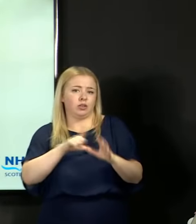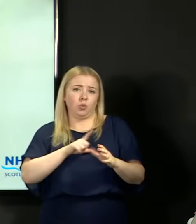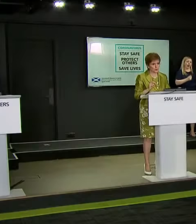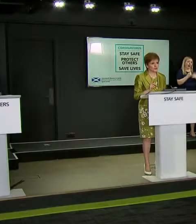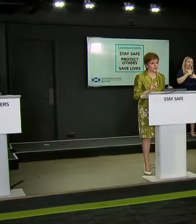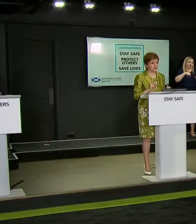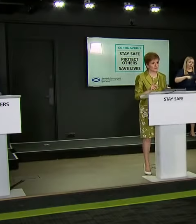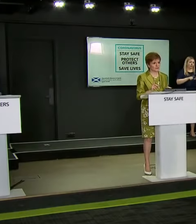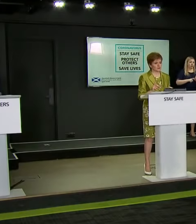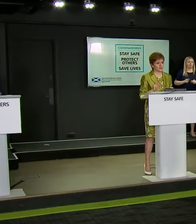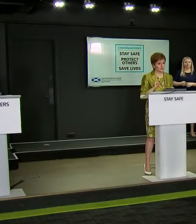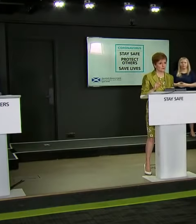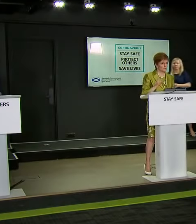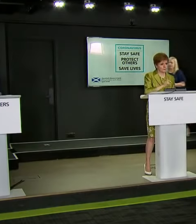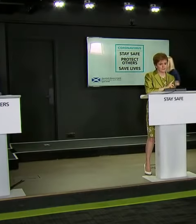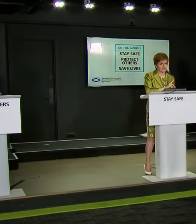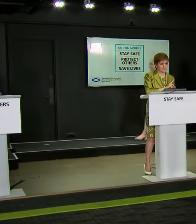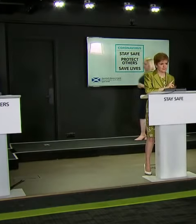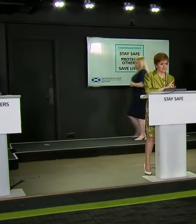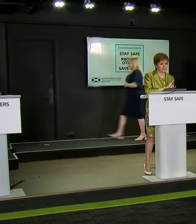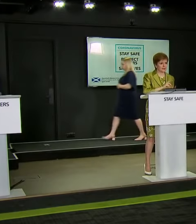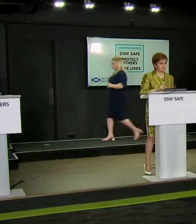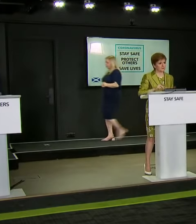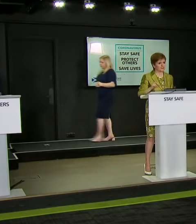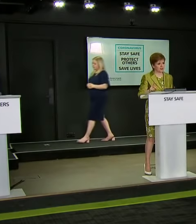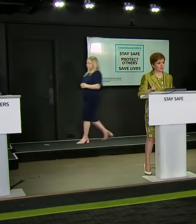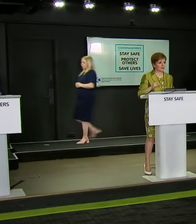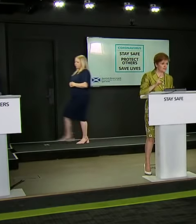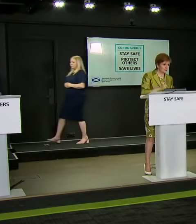That is the point not to lose sight of, and I know it does not give comfort to a young